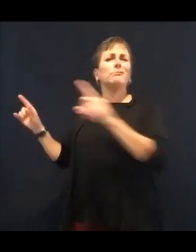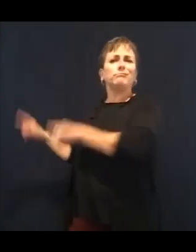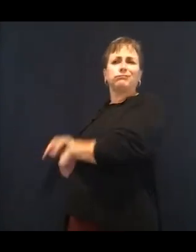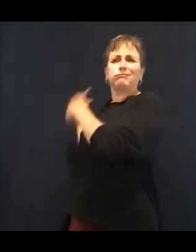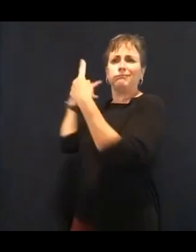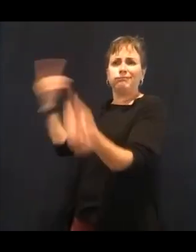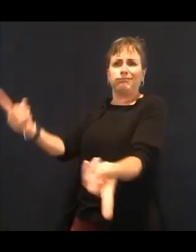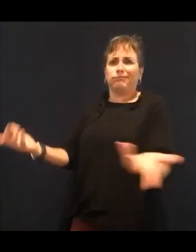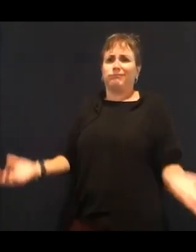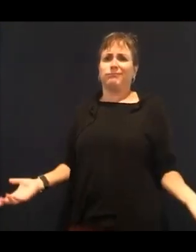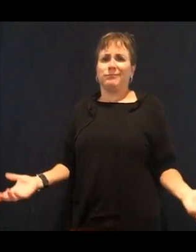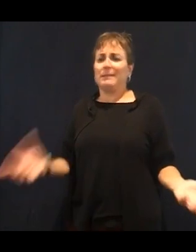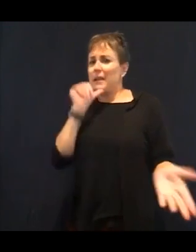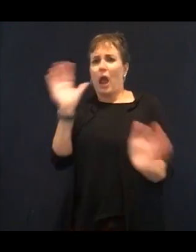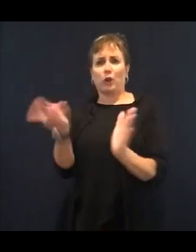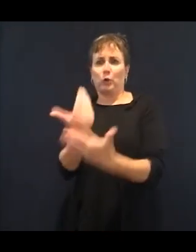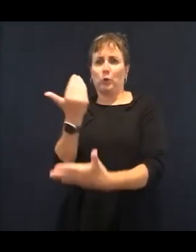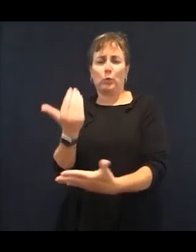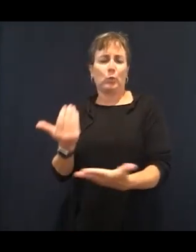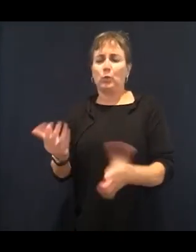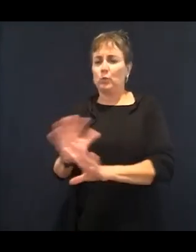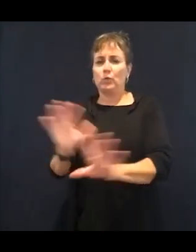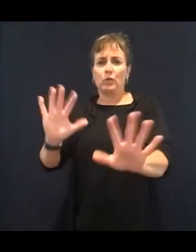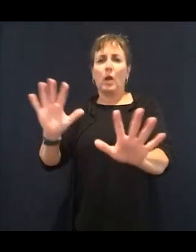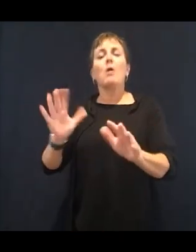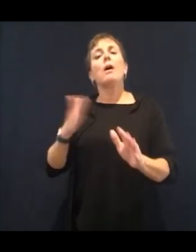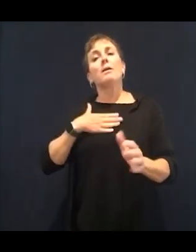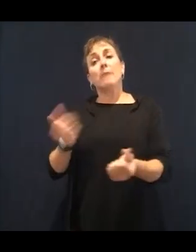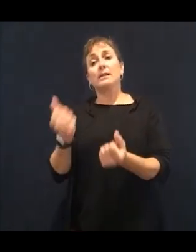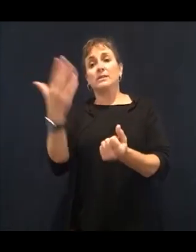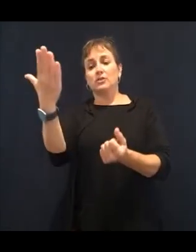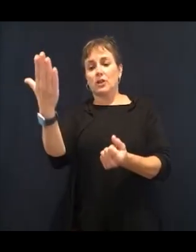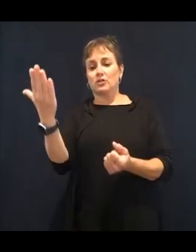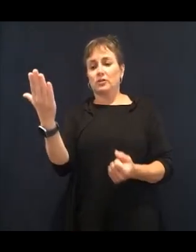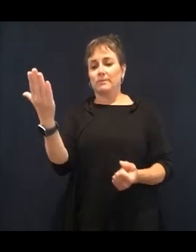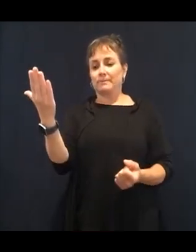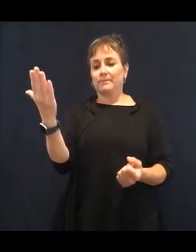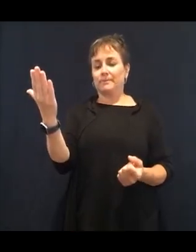look at food in a different way. That's what I want to teach you guys here today.